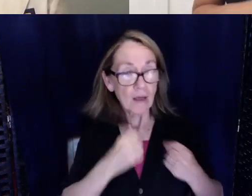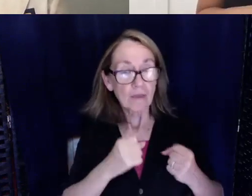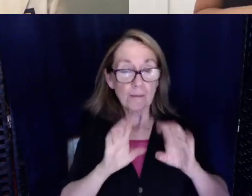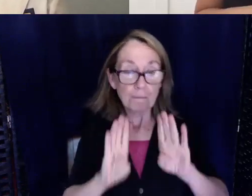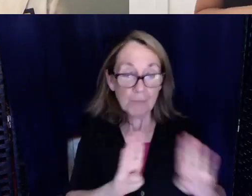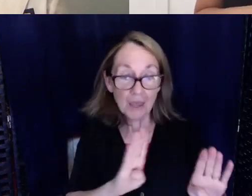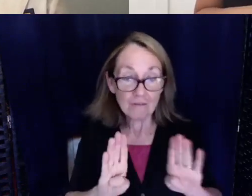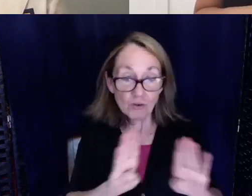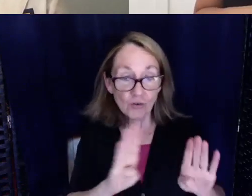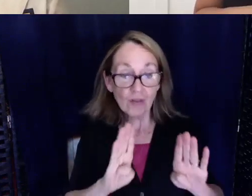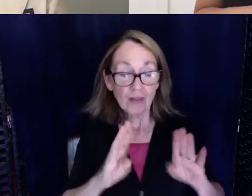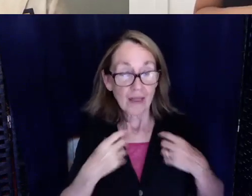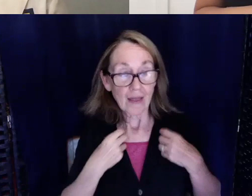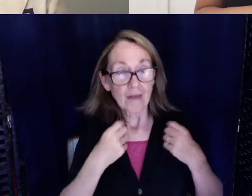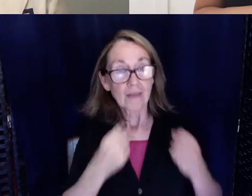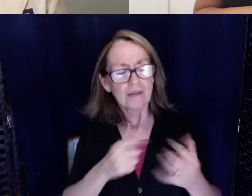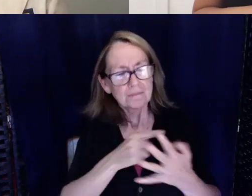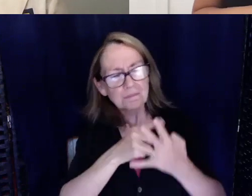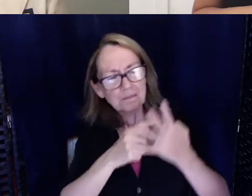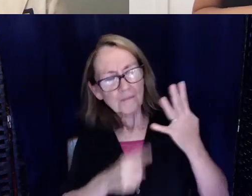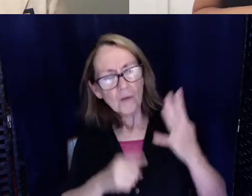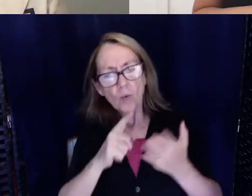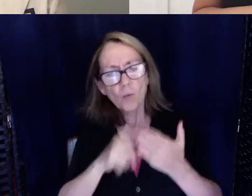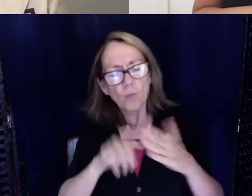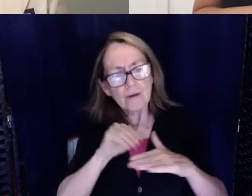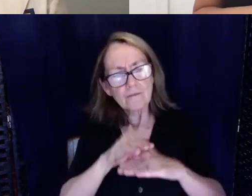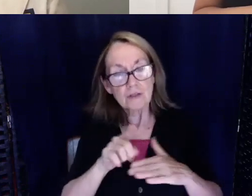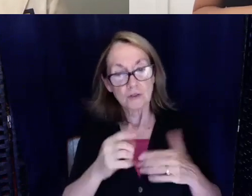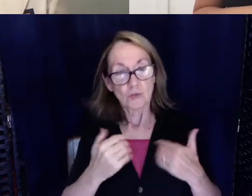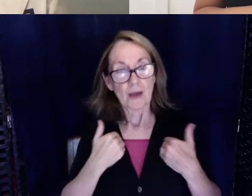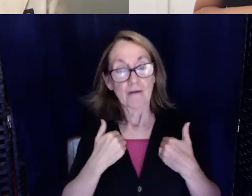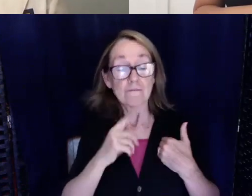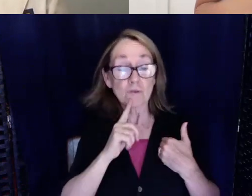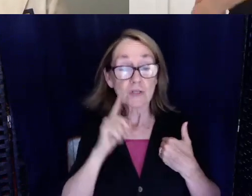So what advice do you have for deaf and hard of hearing community